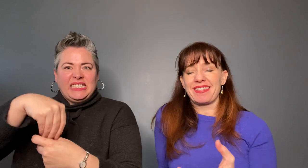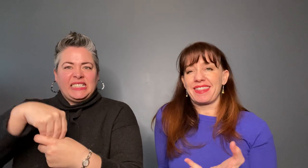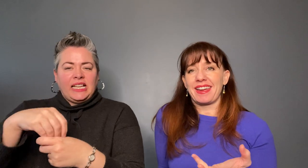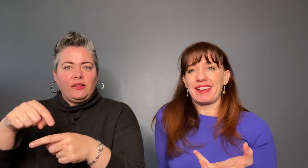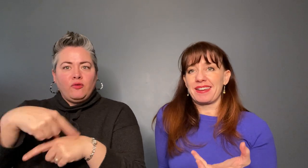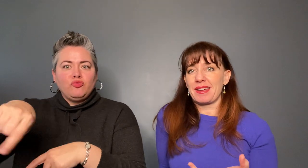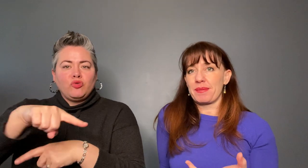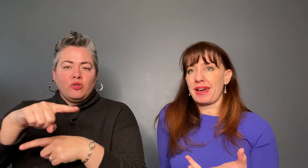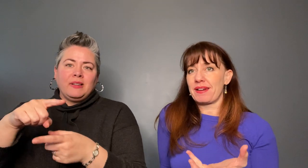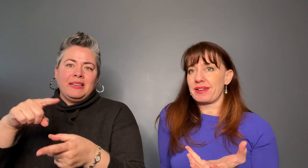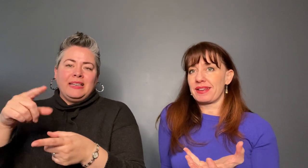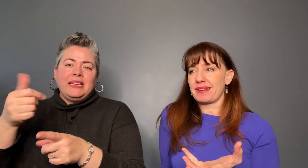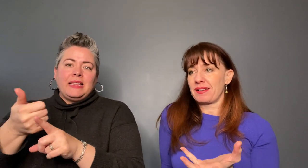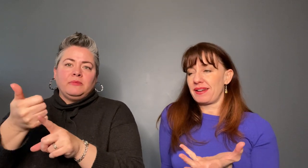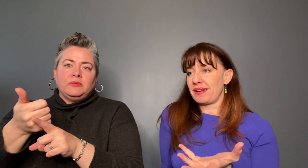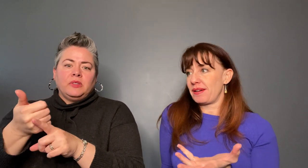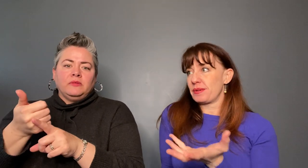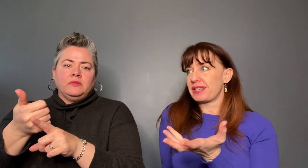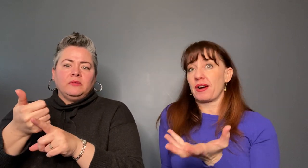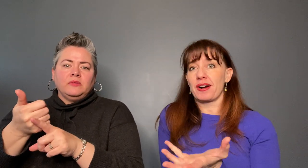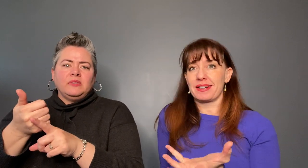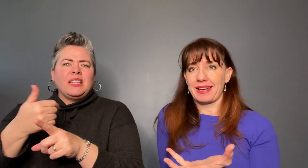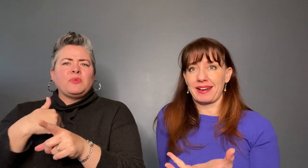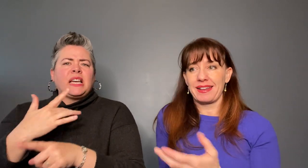they ended up having a heart attack.